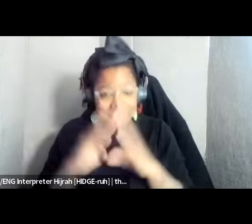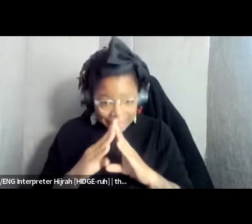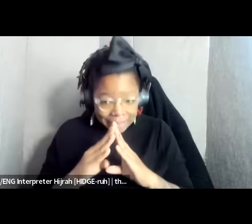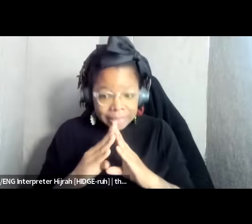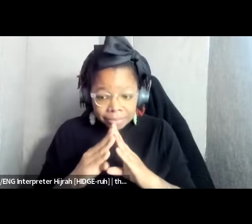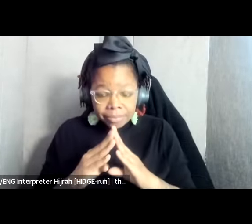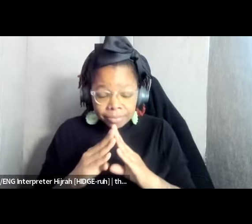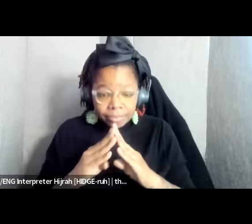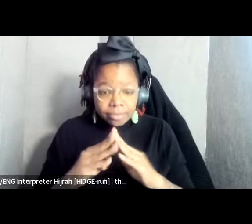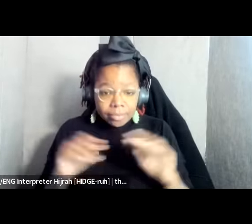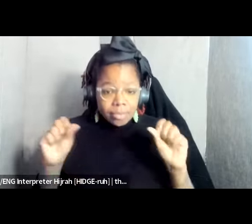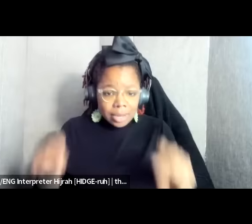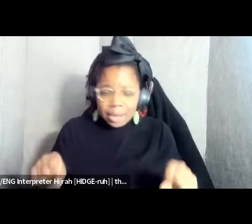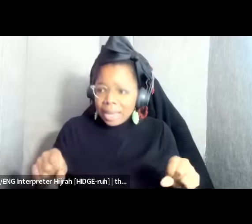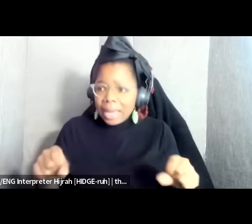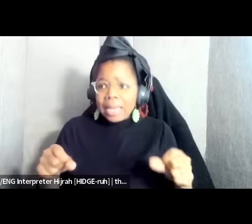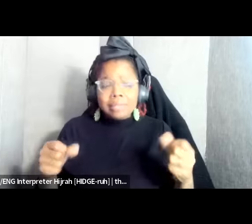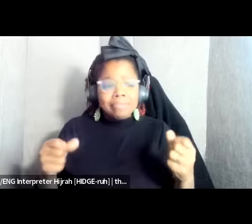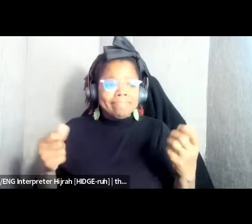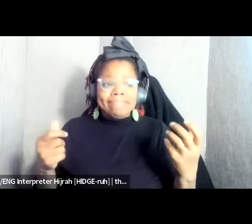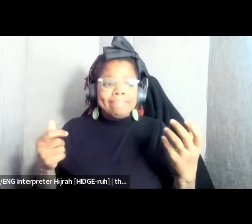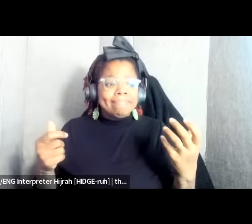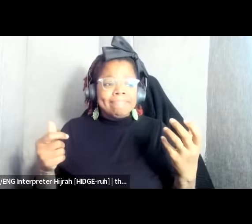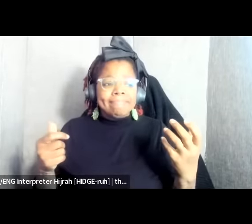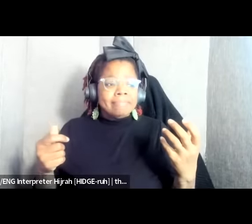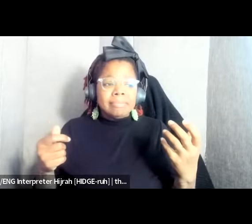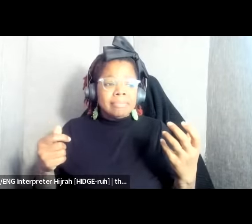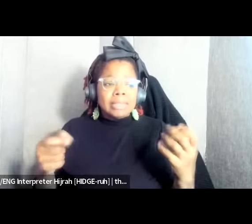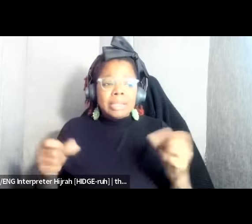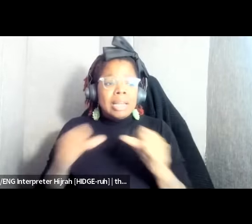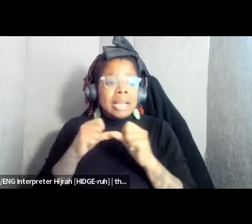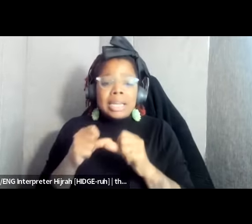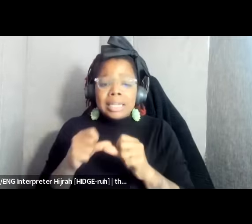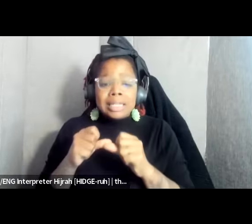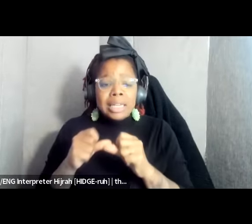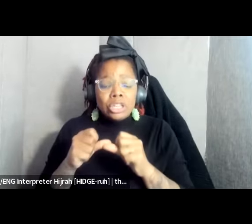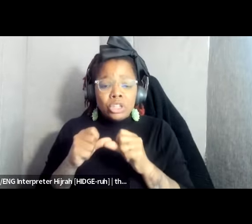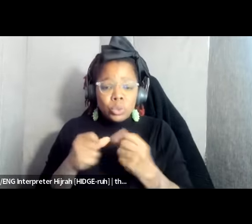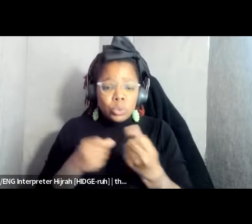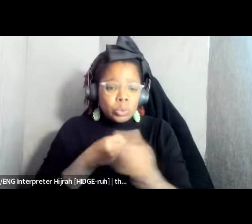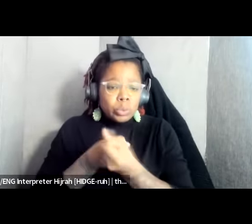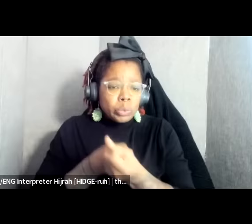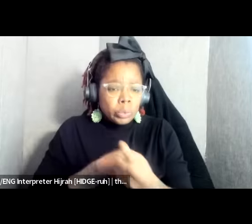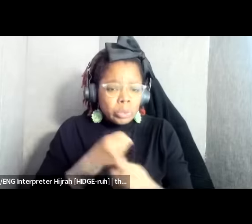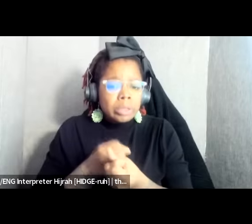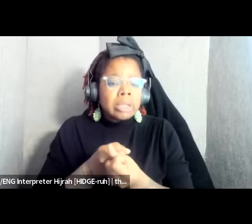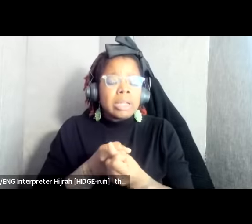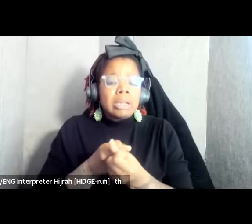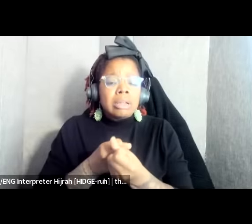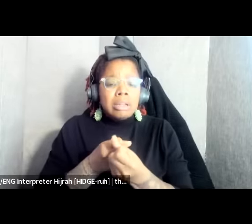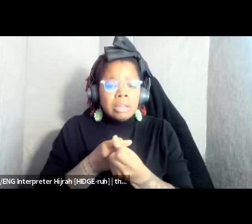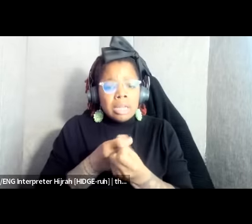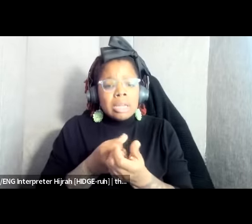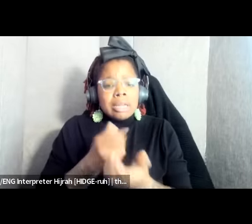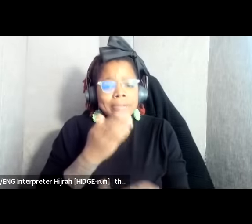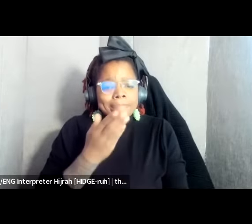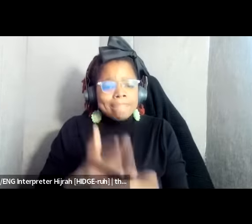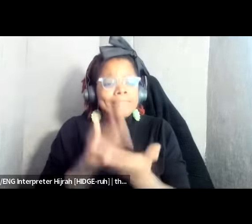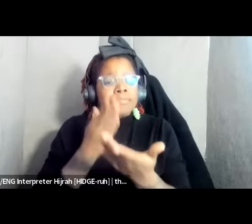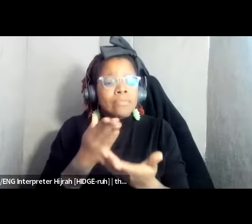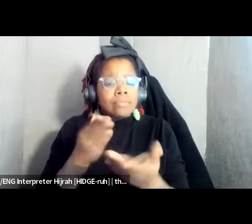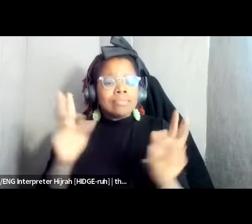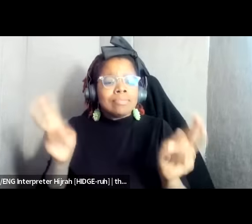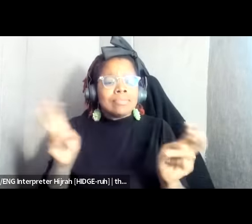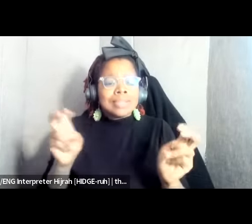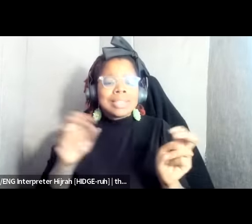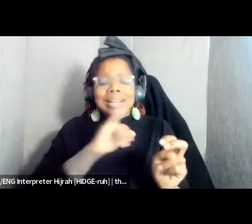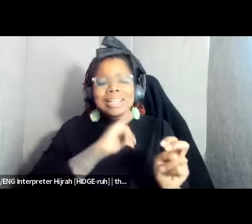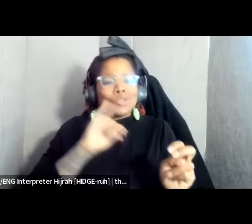can you know can continue to contribute to the legitimizing of the so-called Israeli State um